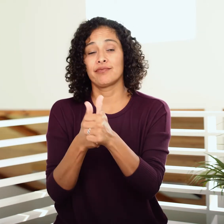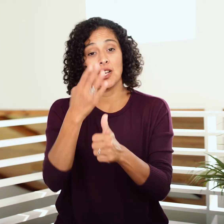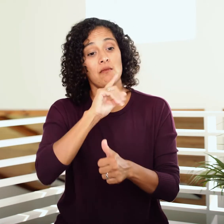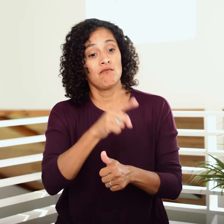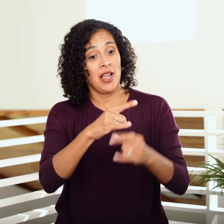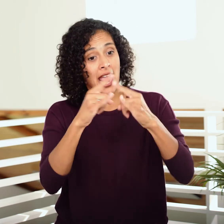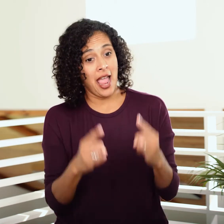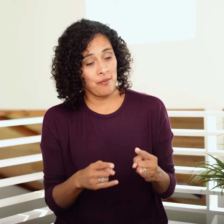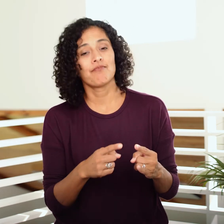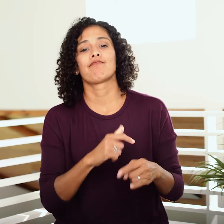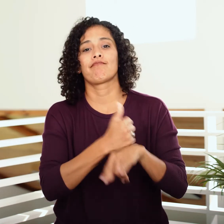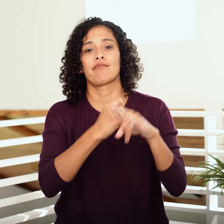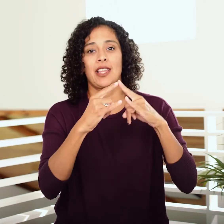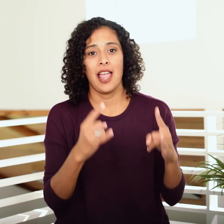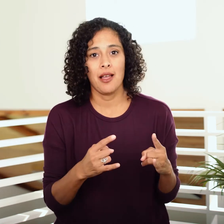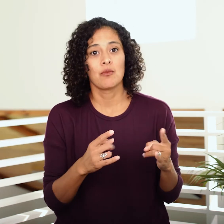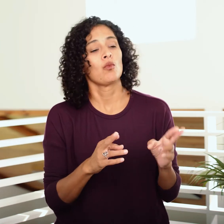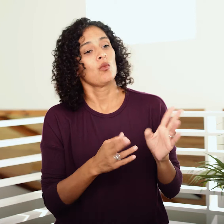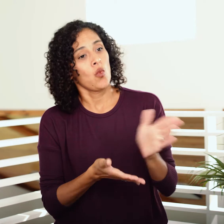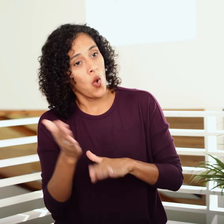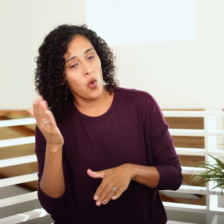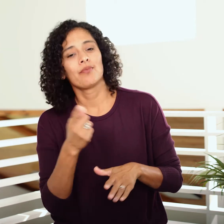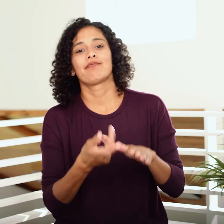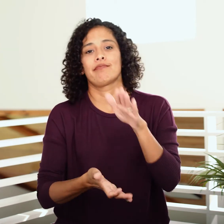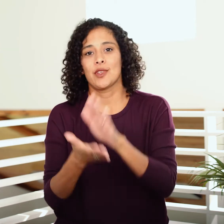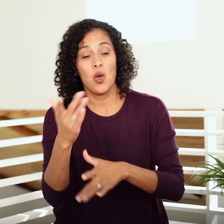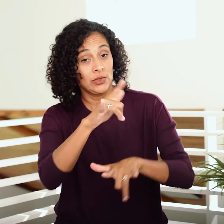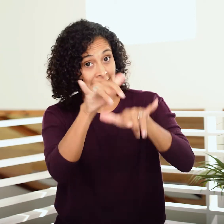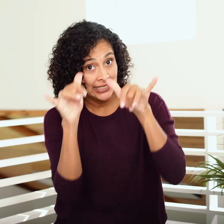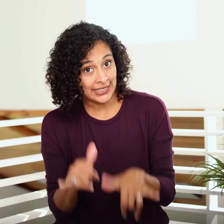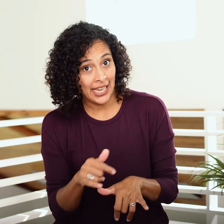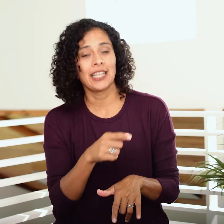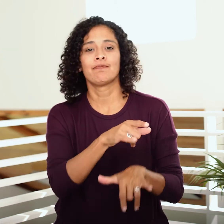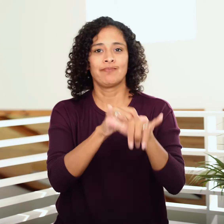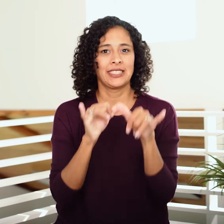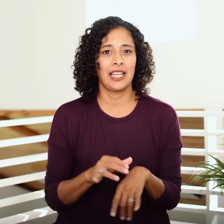They camp where God camps, stay as long as God stays,